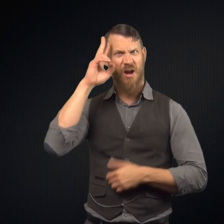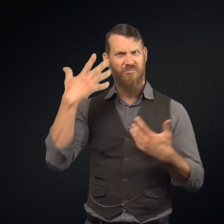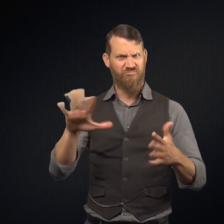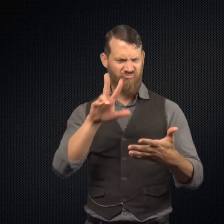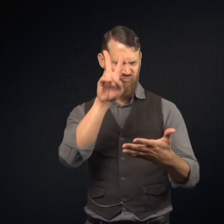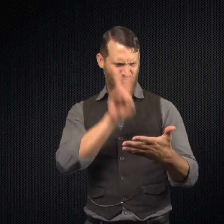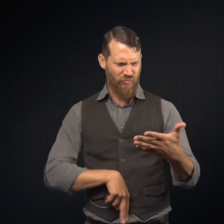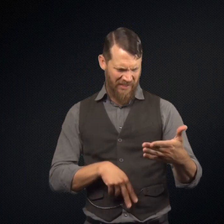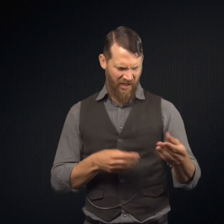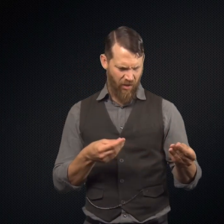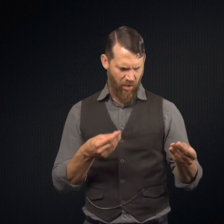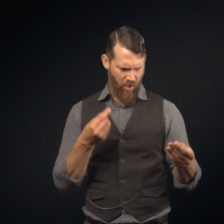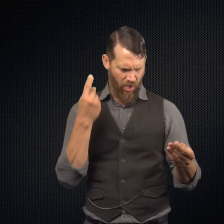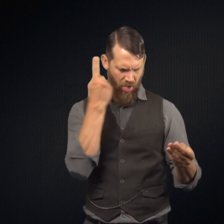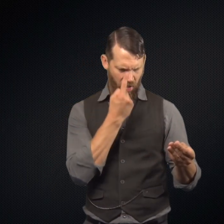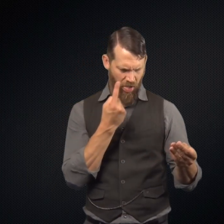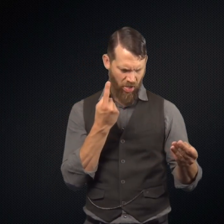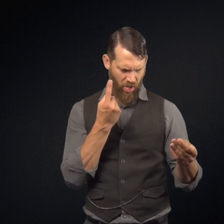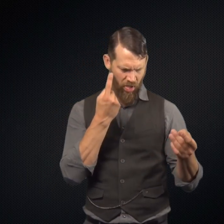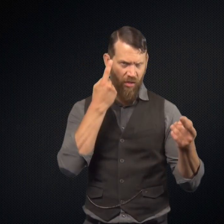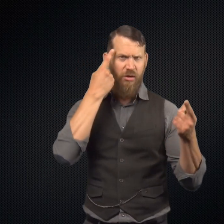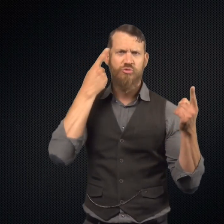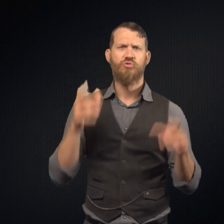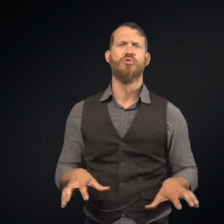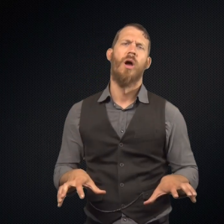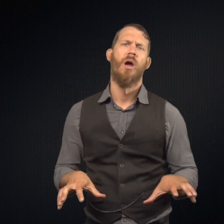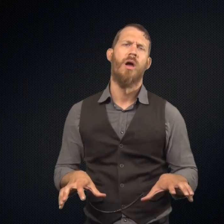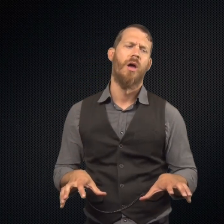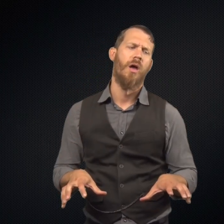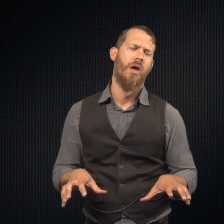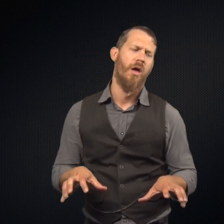Mr. Utterson, when he read the letter was shocked.